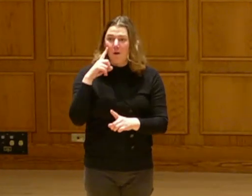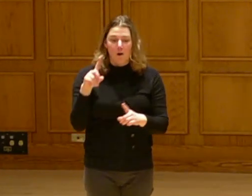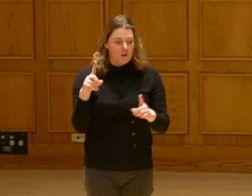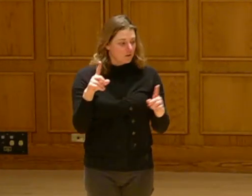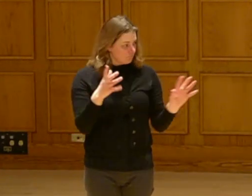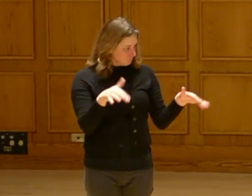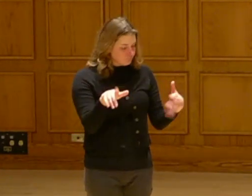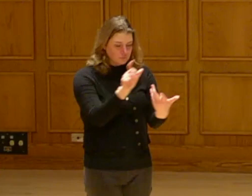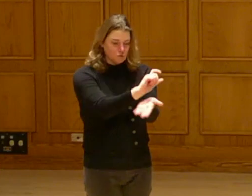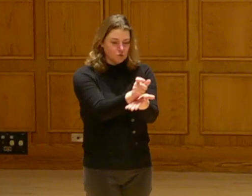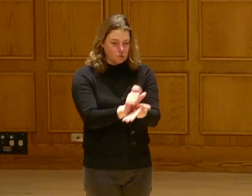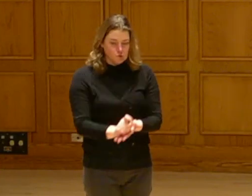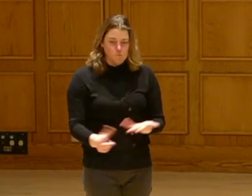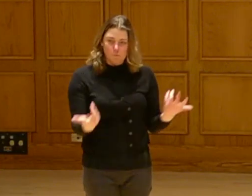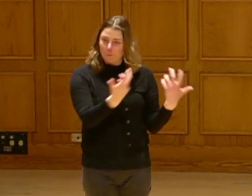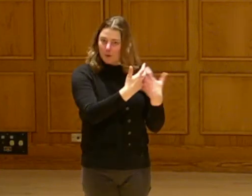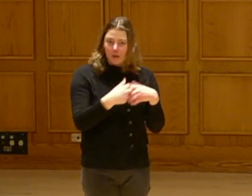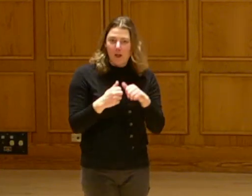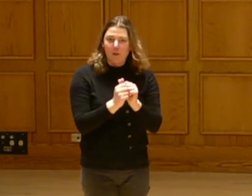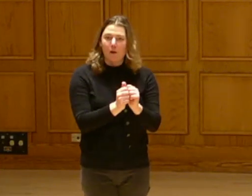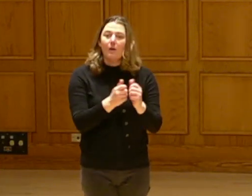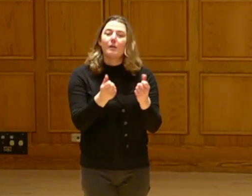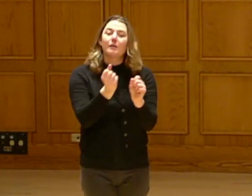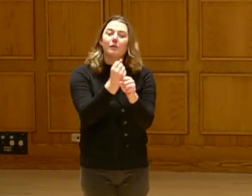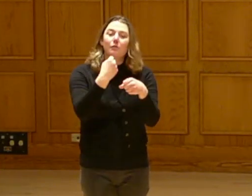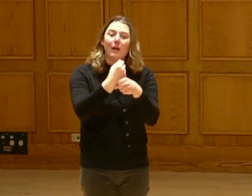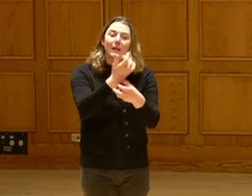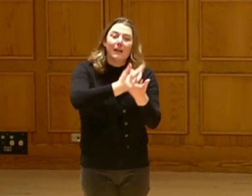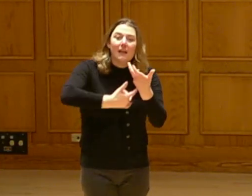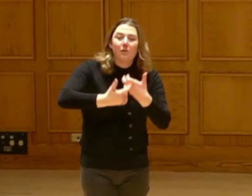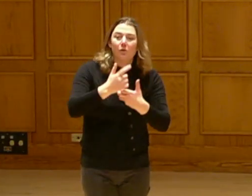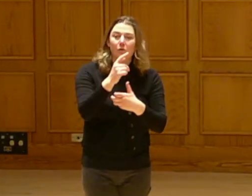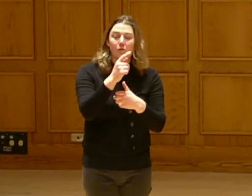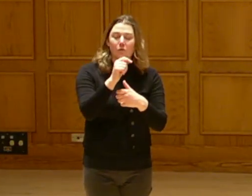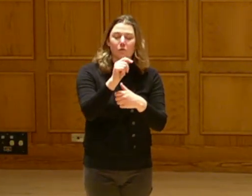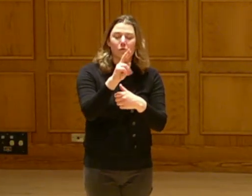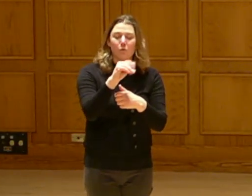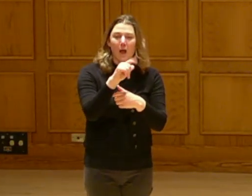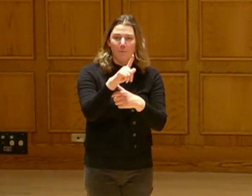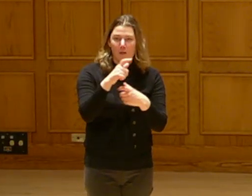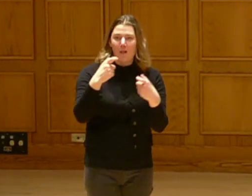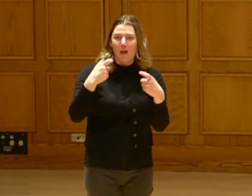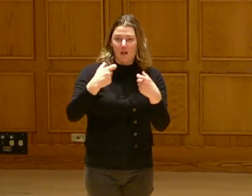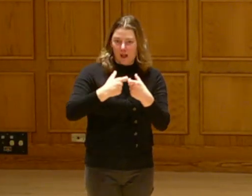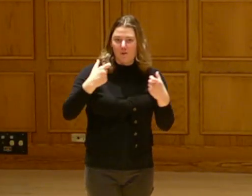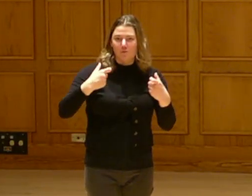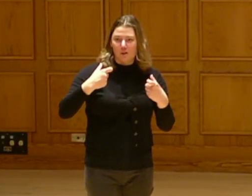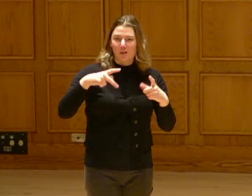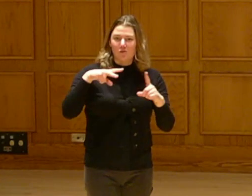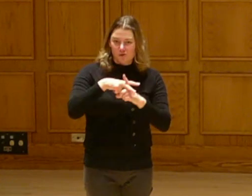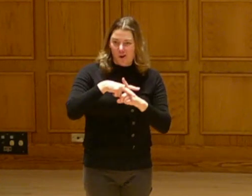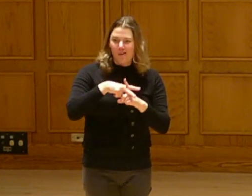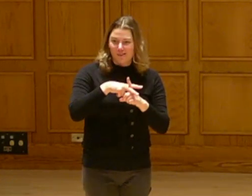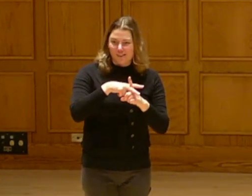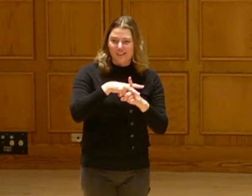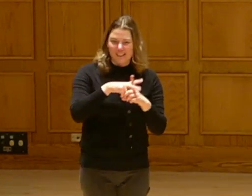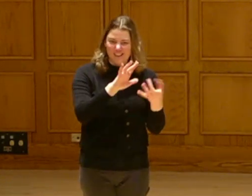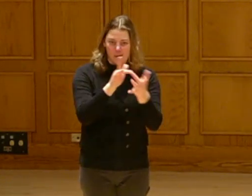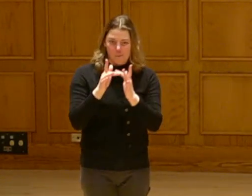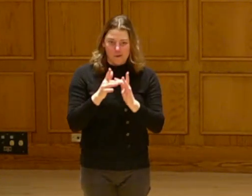We put together a grant to create an intertribal electric vehicle charging network to show resistance; right?